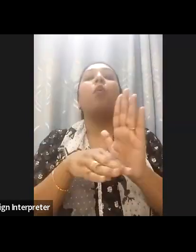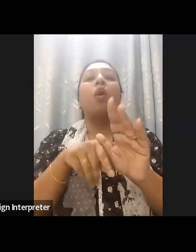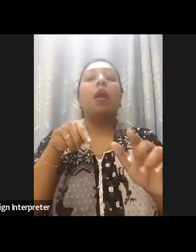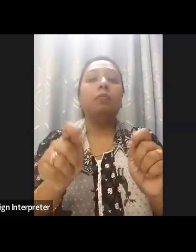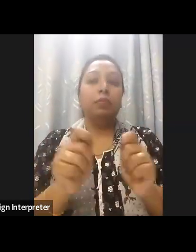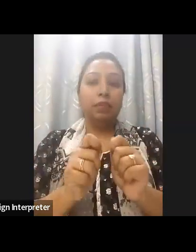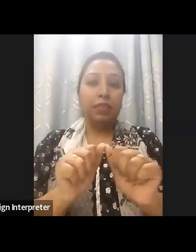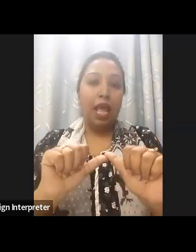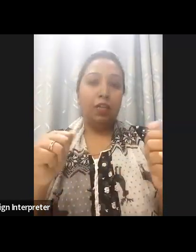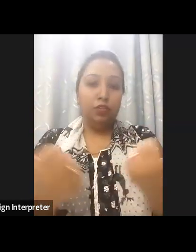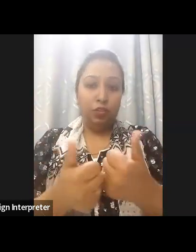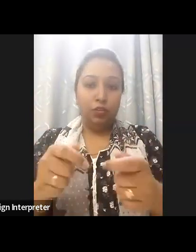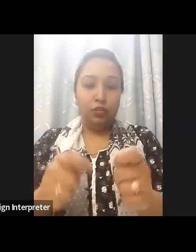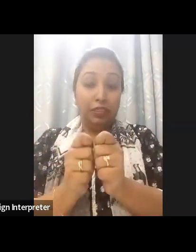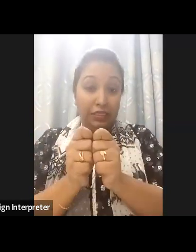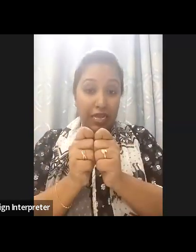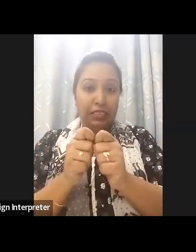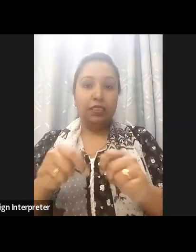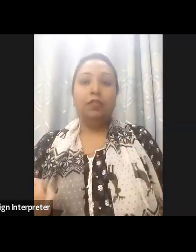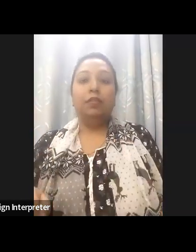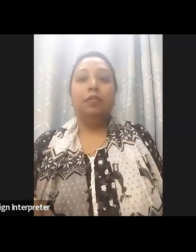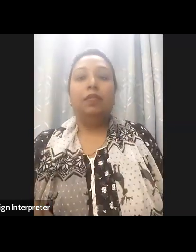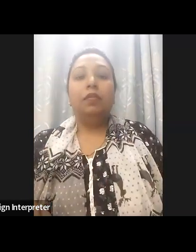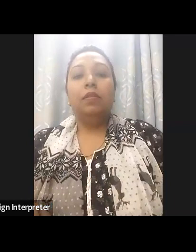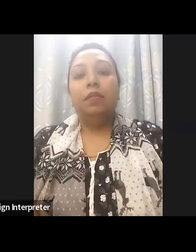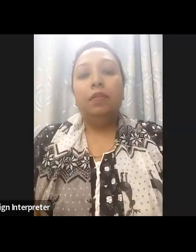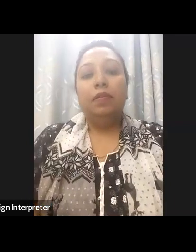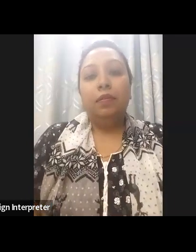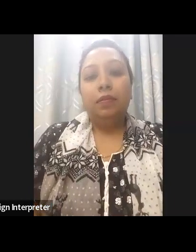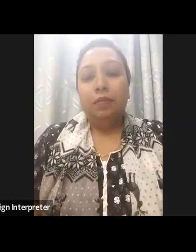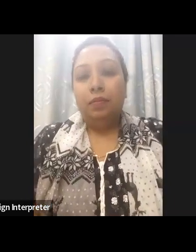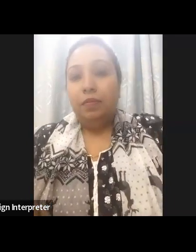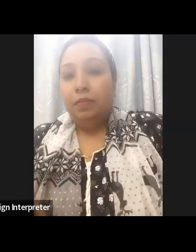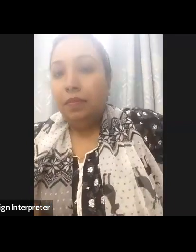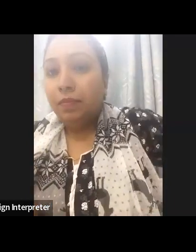Professionals, one of the major arms of G3ict promoting knowledge sharing and